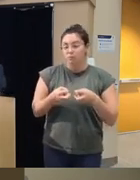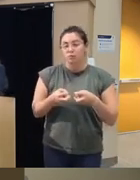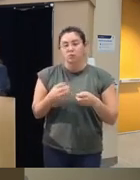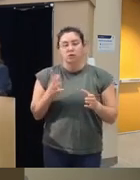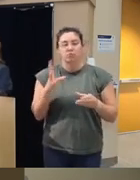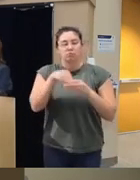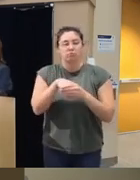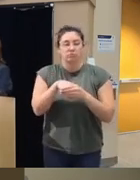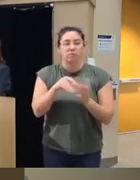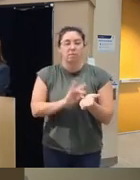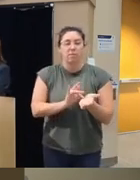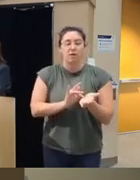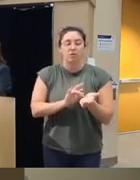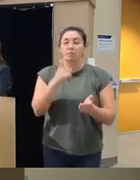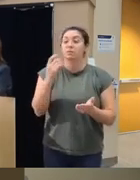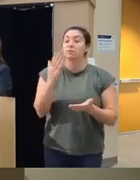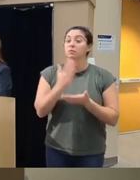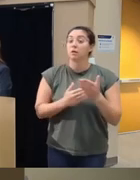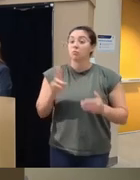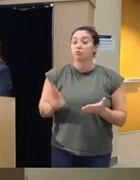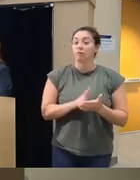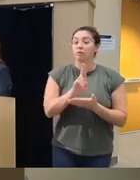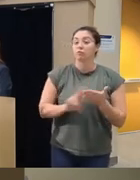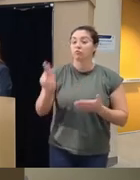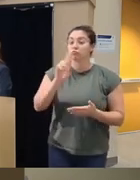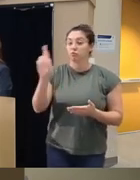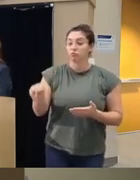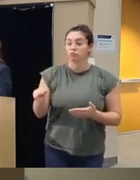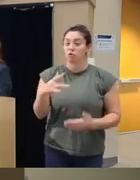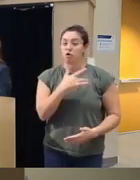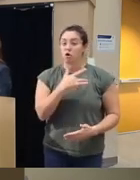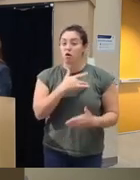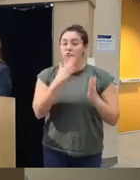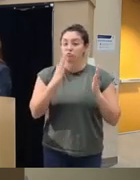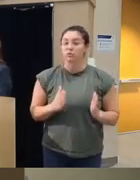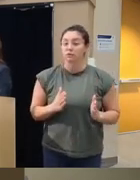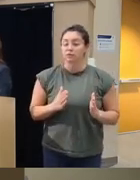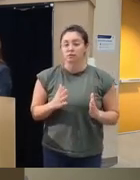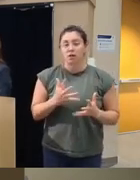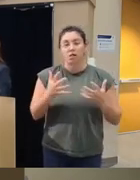here because um actually some of the you of our cardiologists here there's a lot of um stress